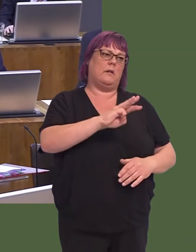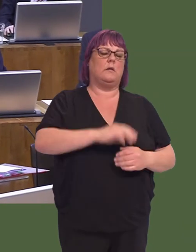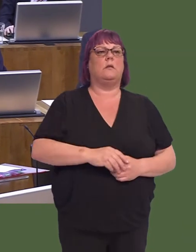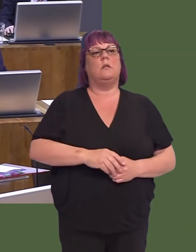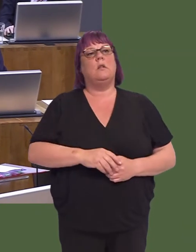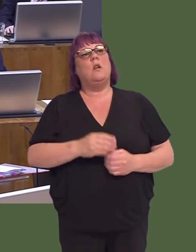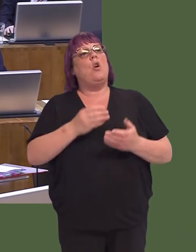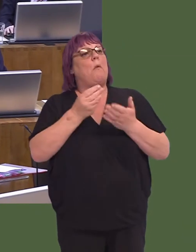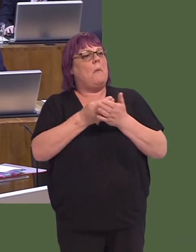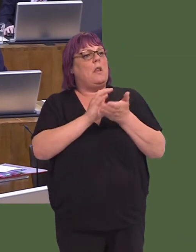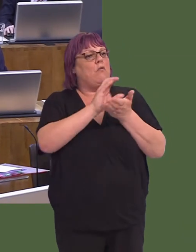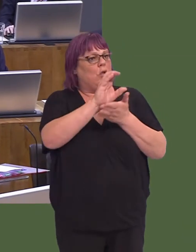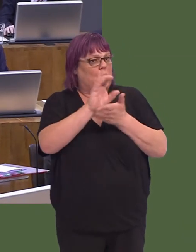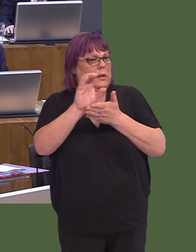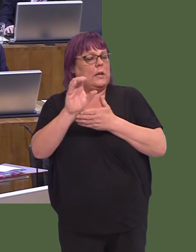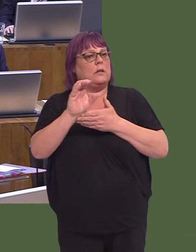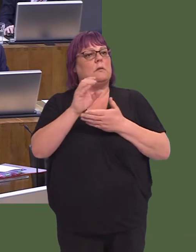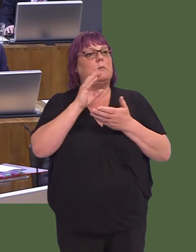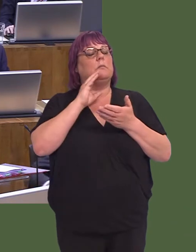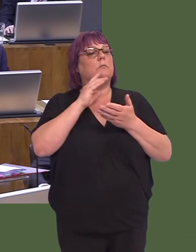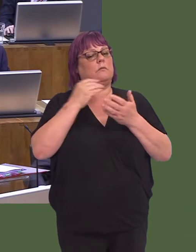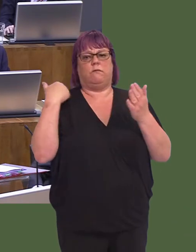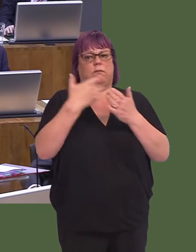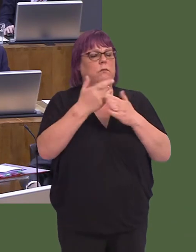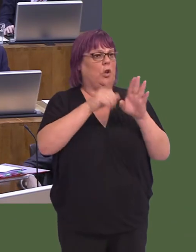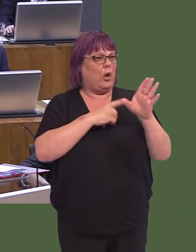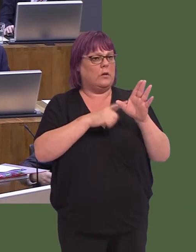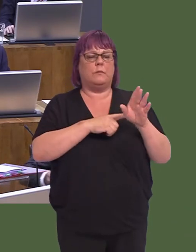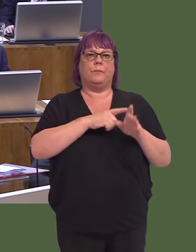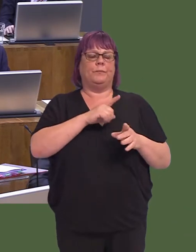I can say that significant resources have been invested in the last few years, targeted